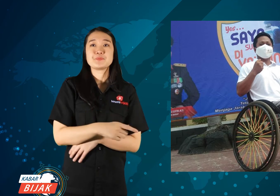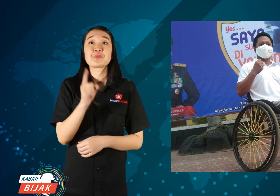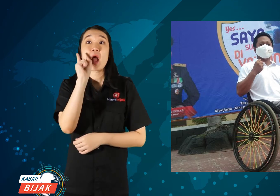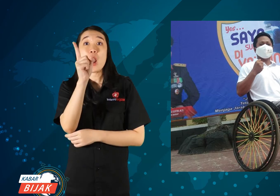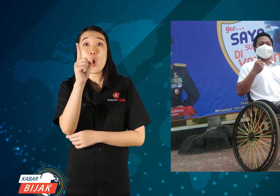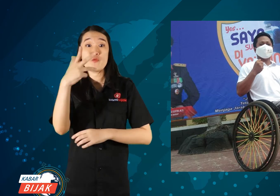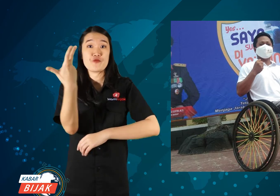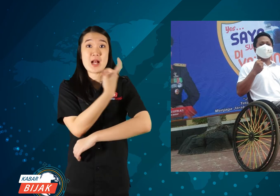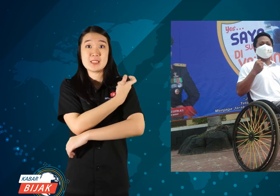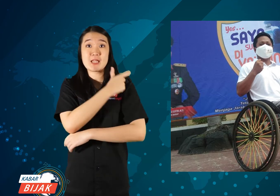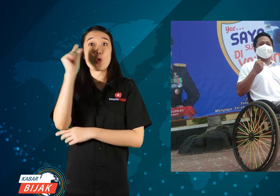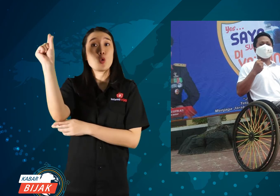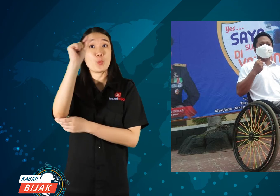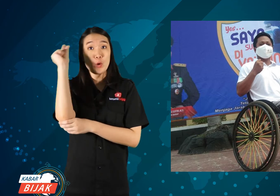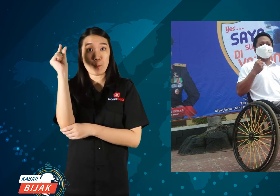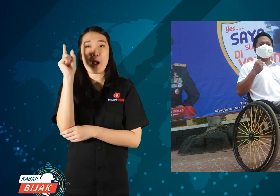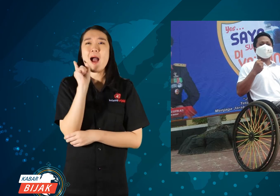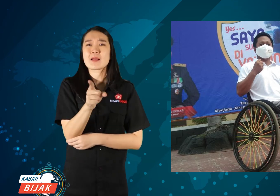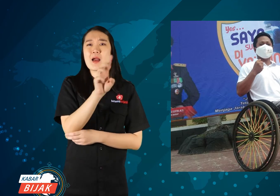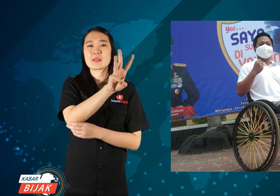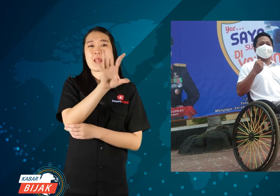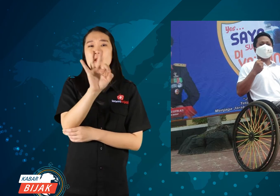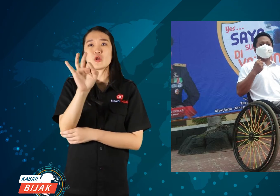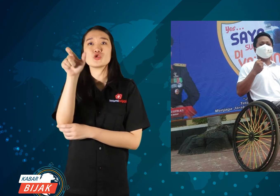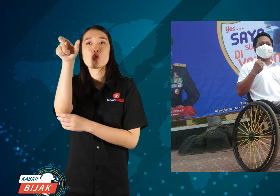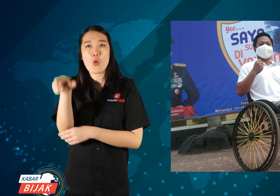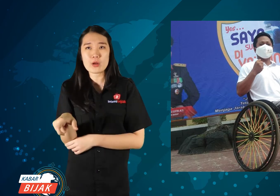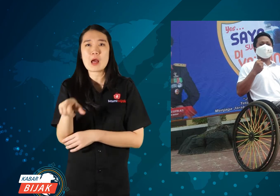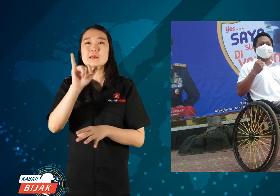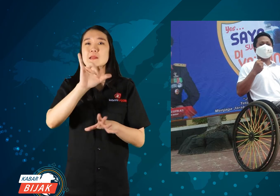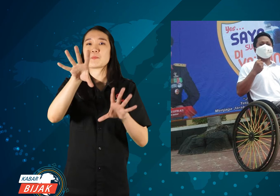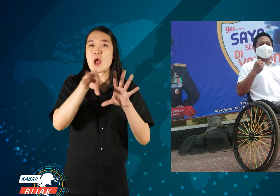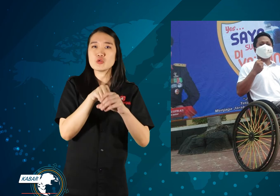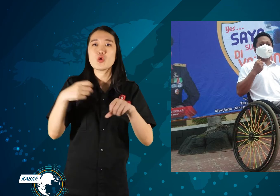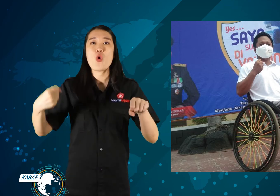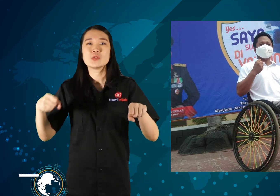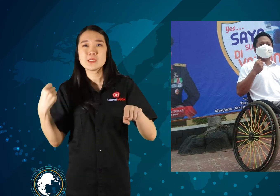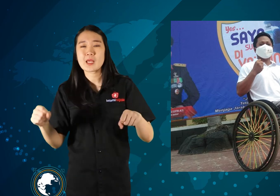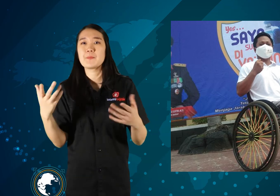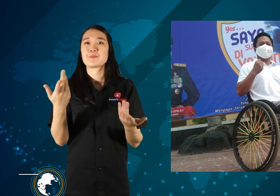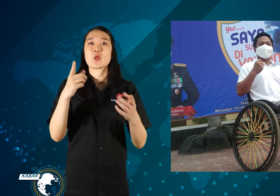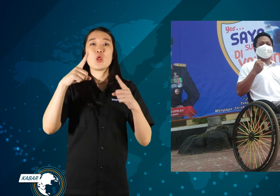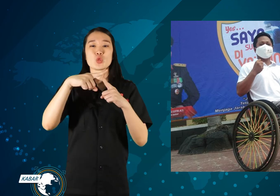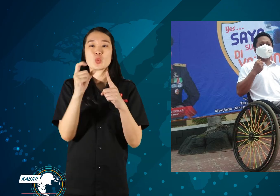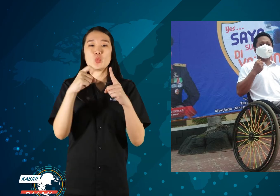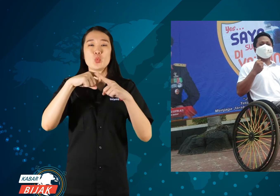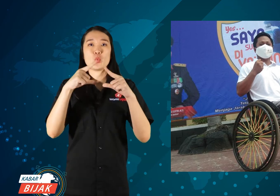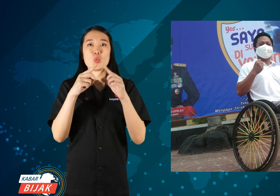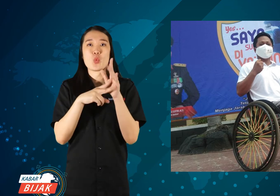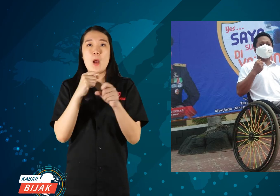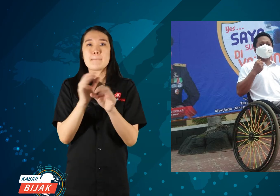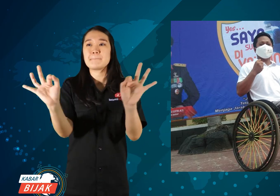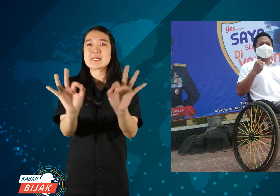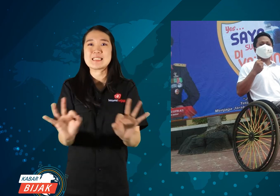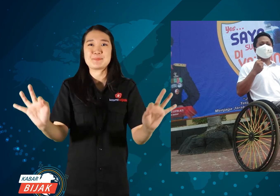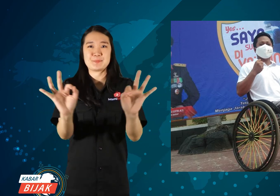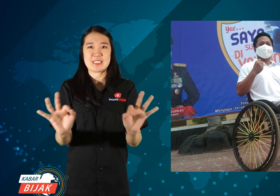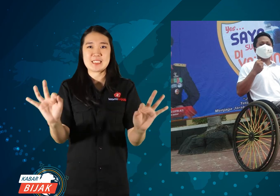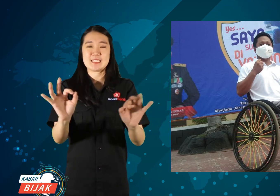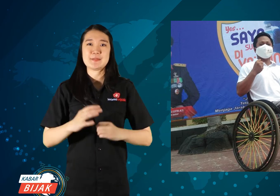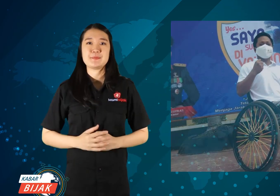While the general vaccine, there are 300 people including motorcycle taxis and cleaners.